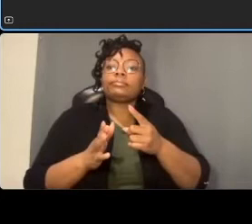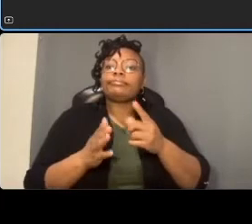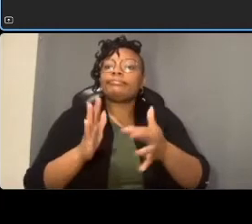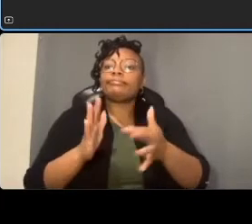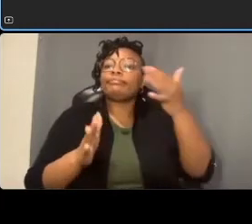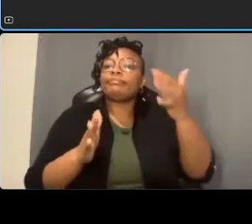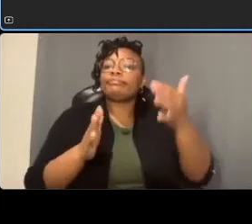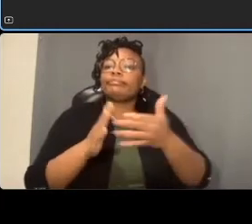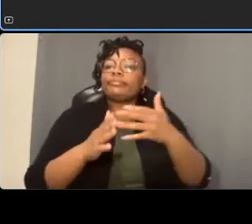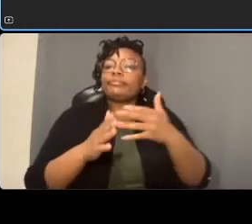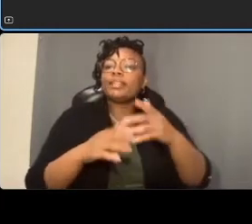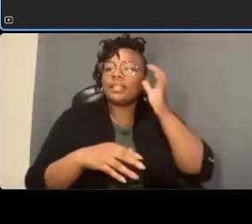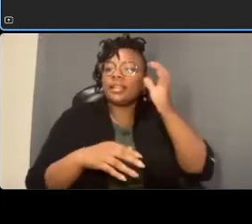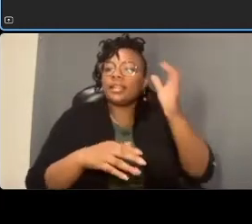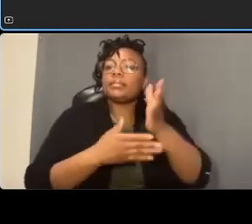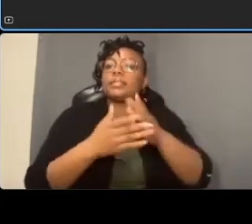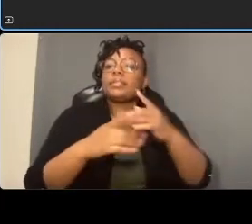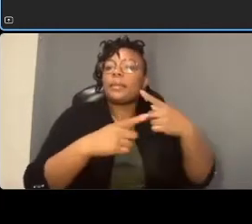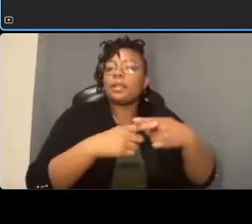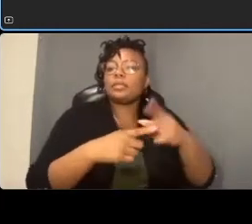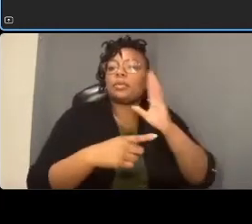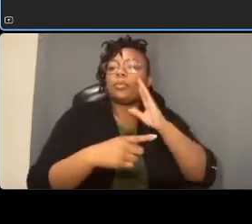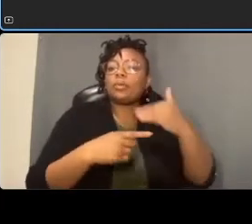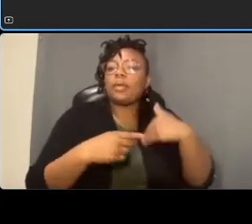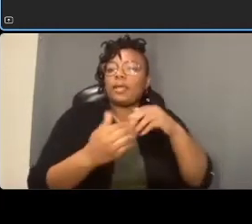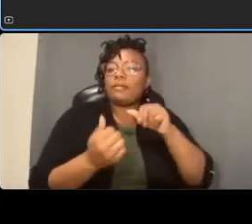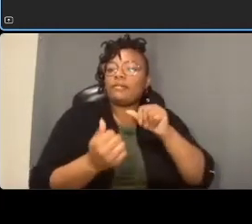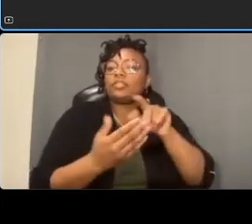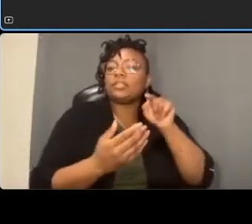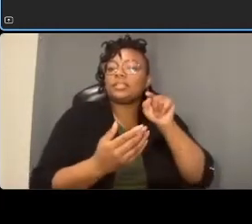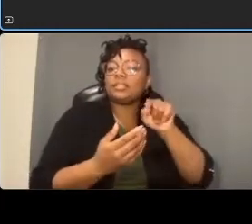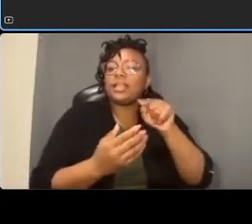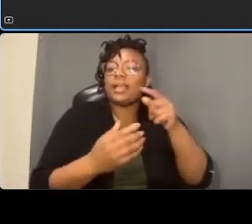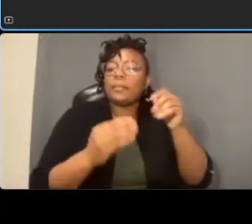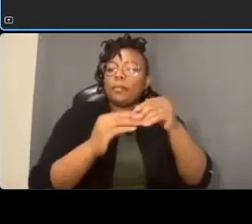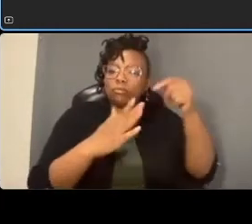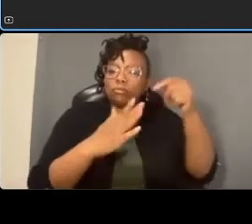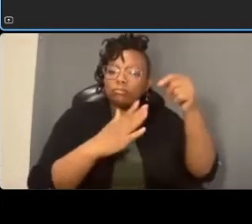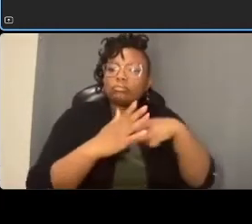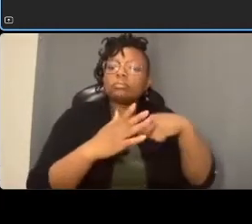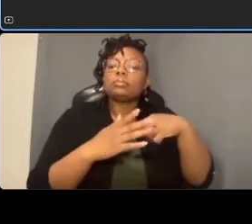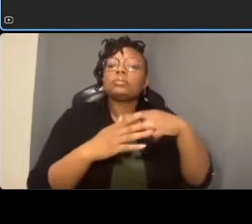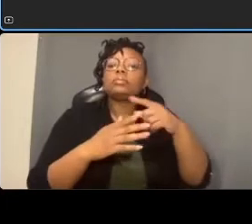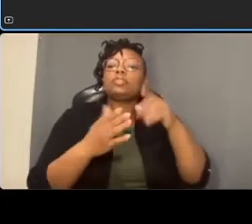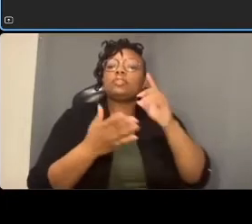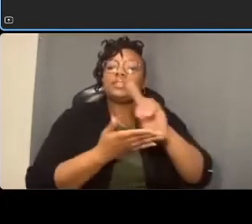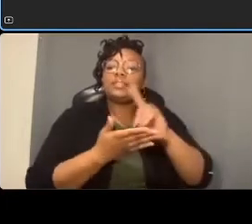address this in detail uh during the design phase but we have shown them in the termination of the